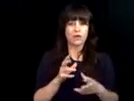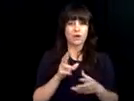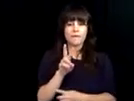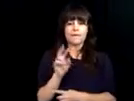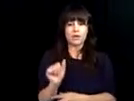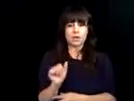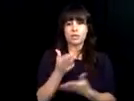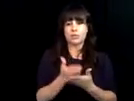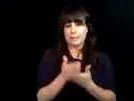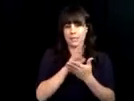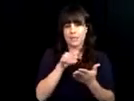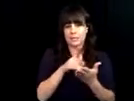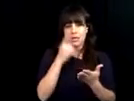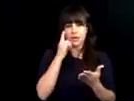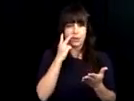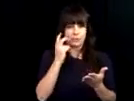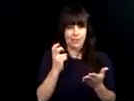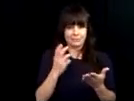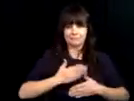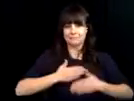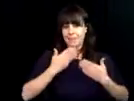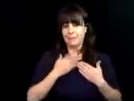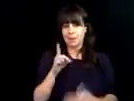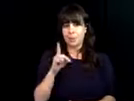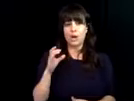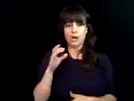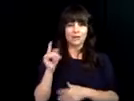I'm Carol, former assistant director at